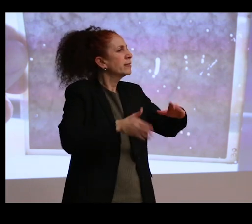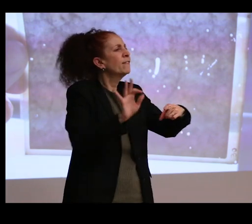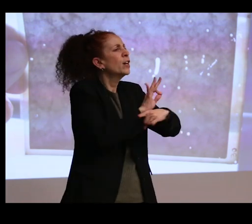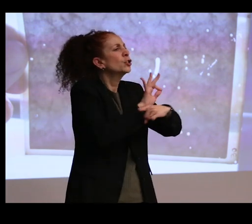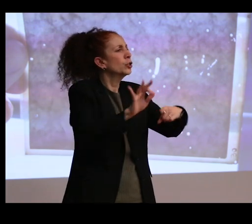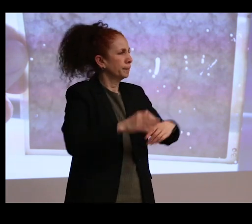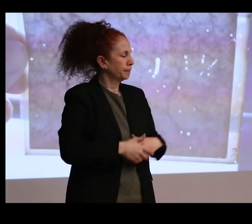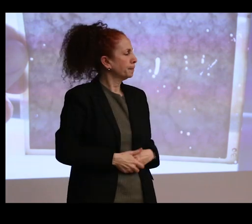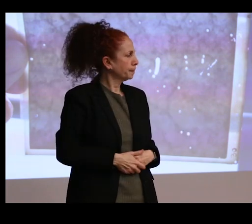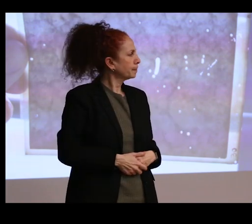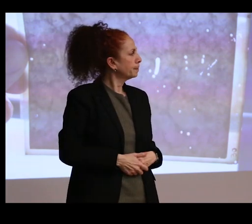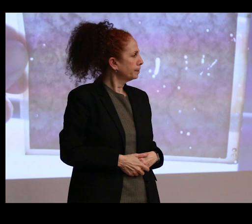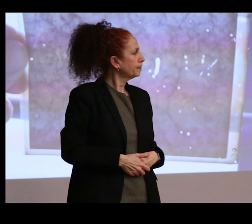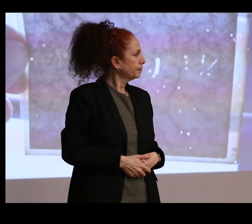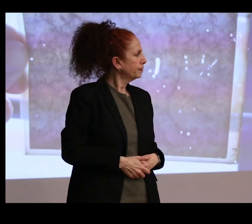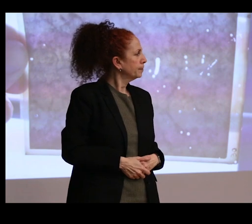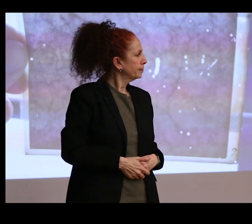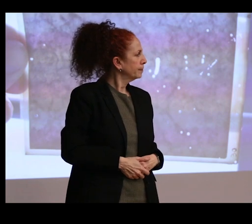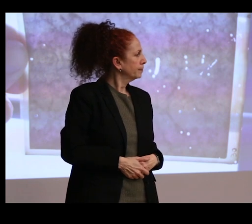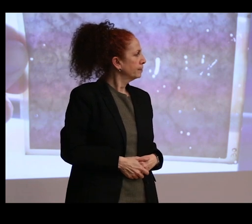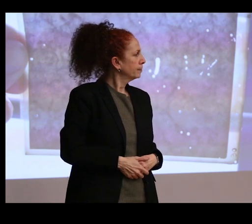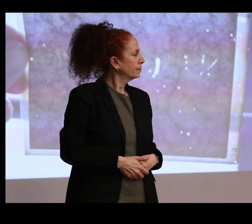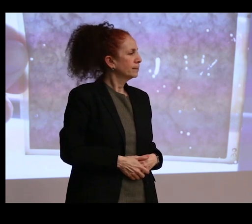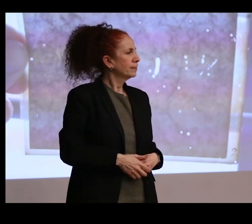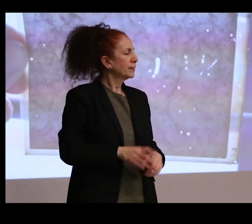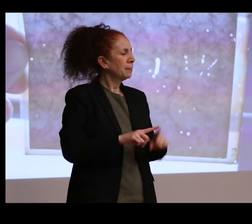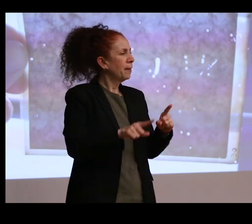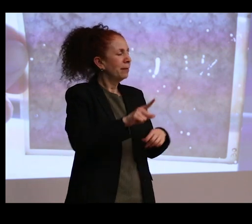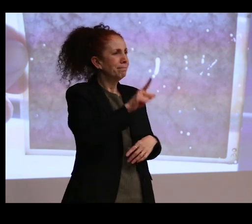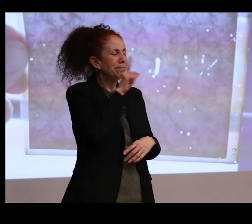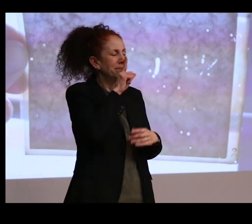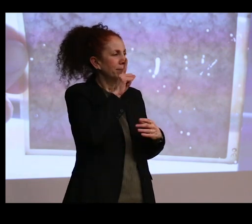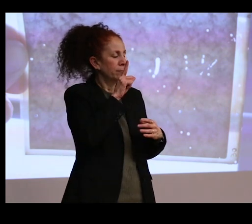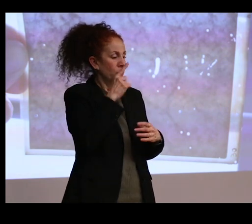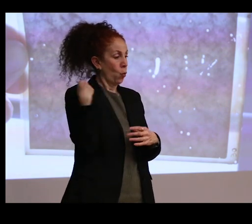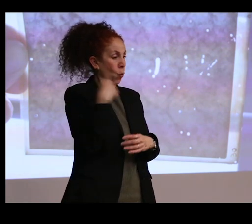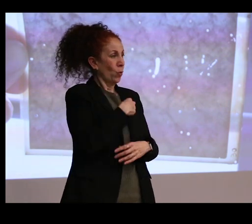And it's so limiting to think of just this one knowledge